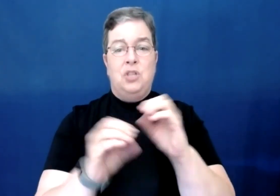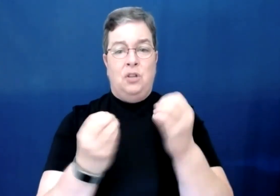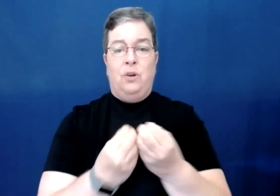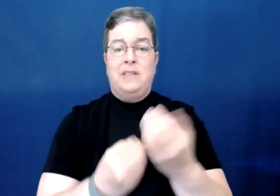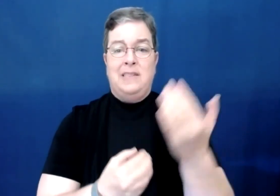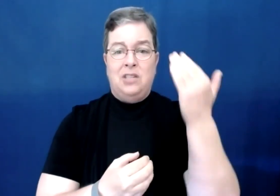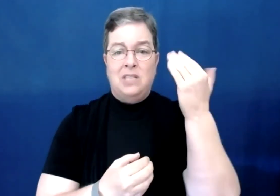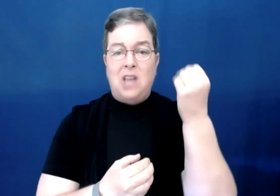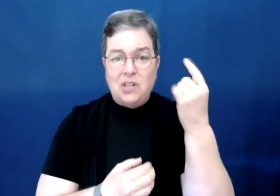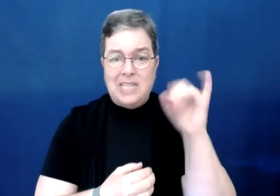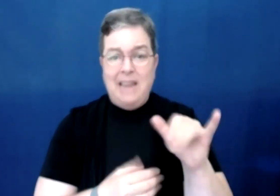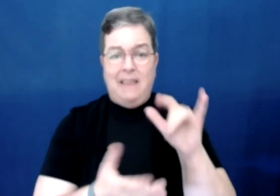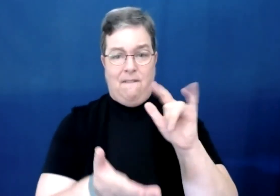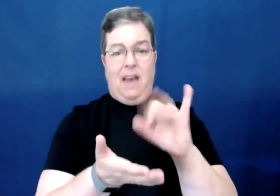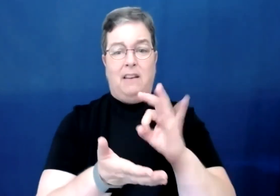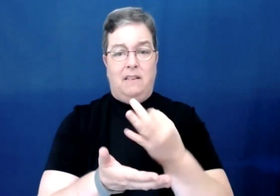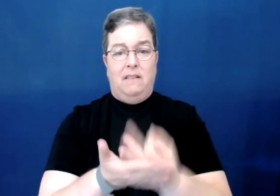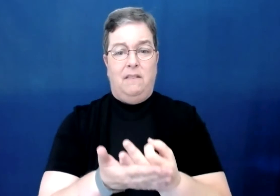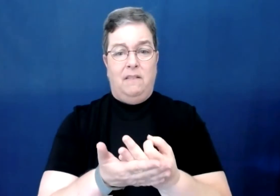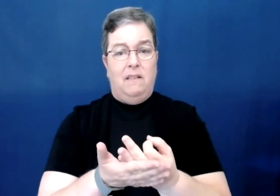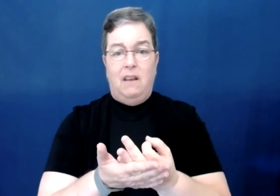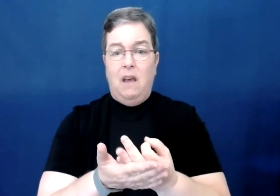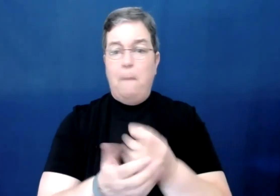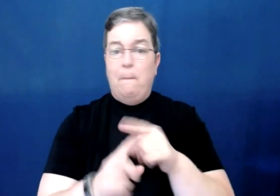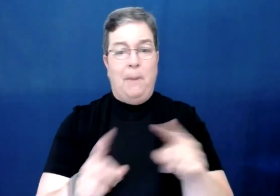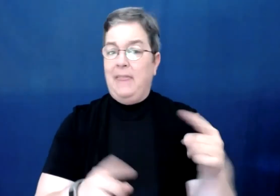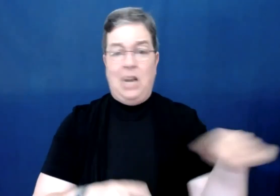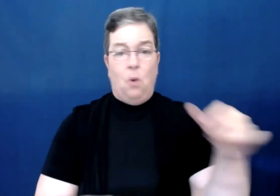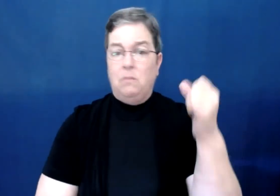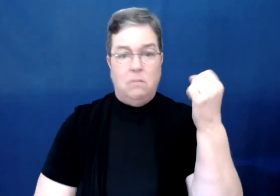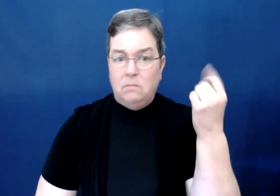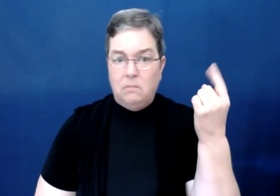and organizations understand that fact, but they don't